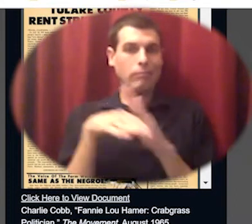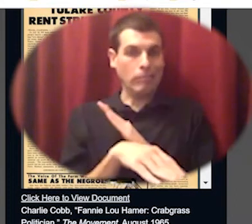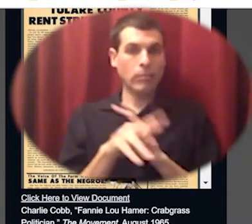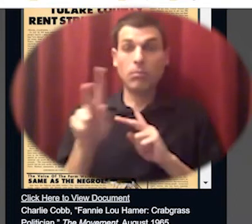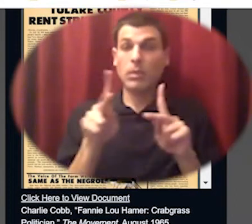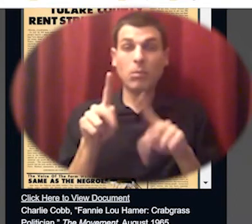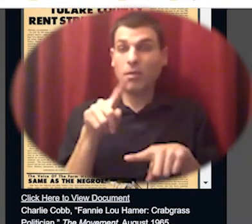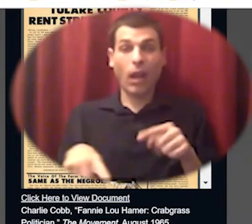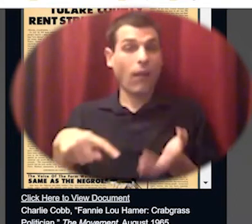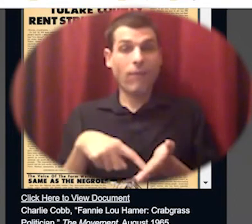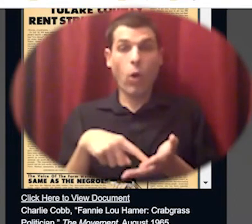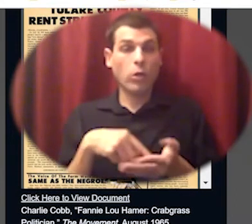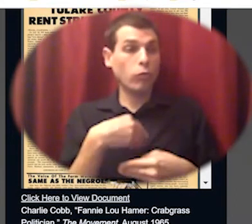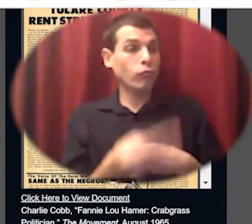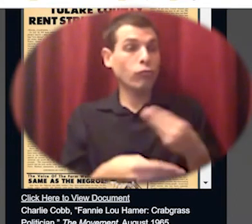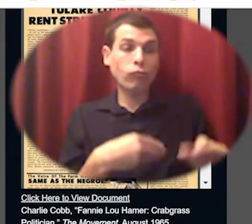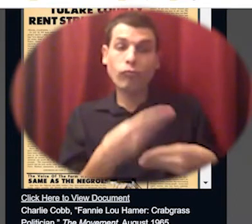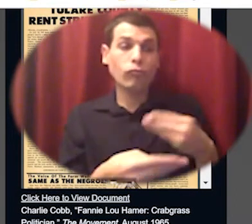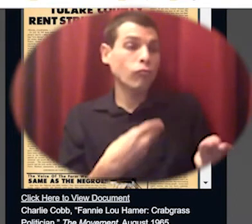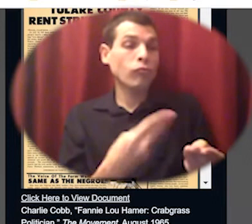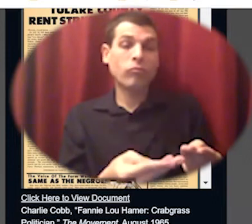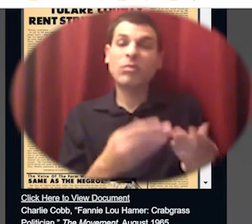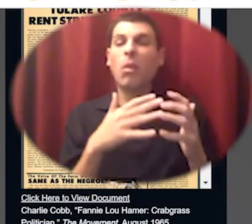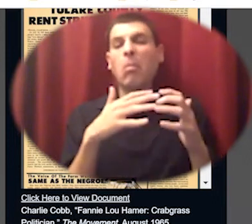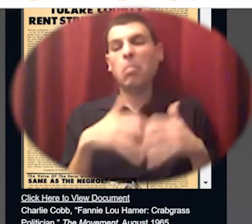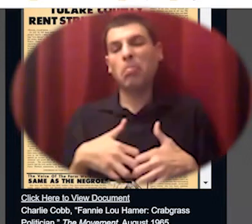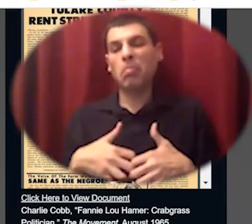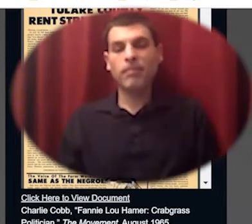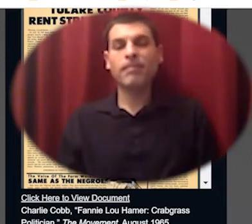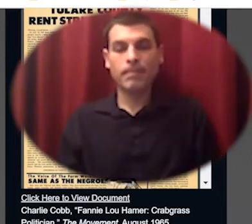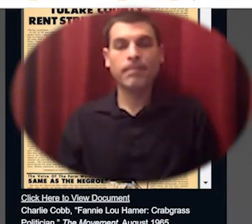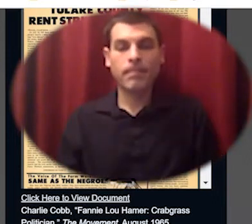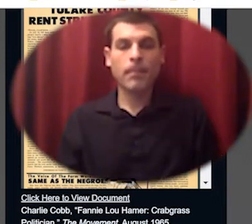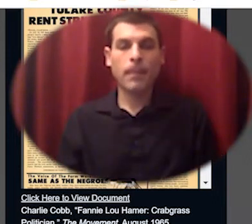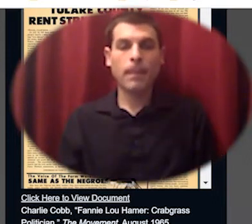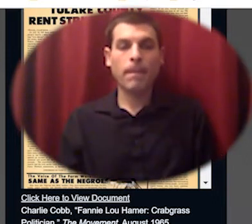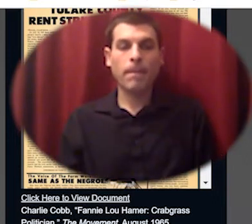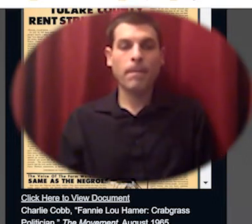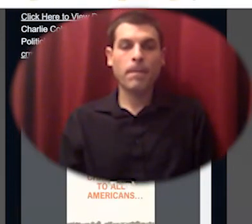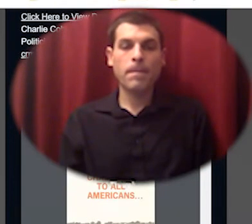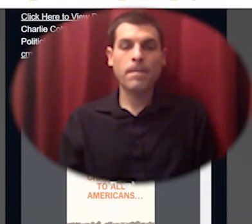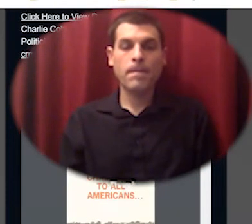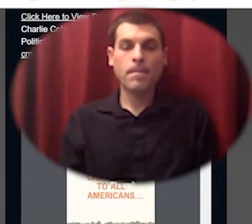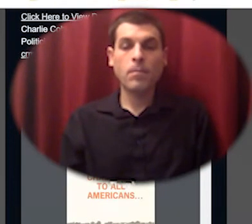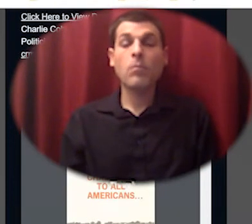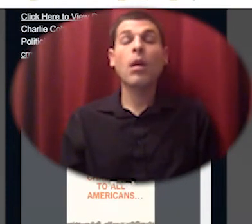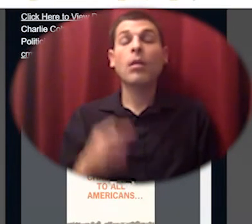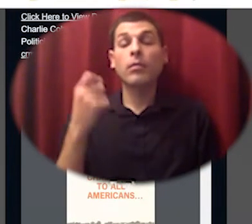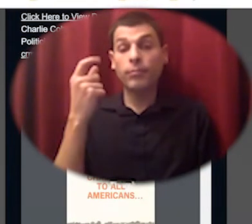four or five years though one of the really cool projects that fannie lou hamer did set